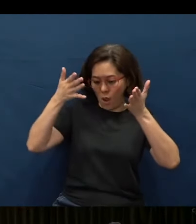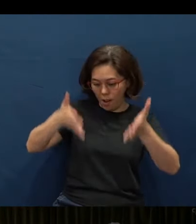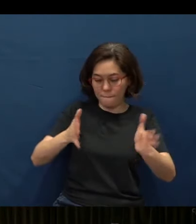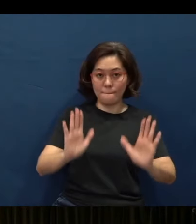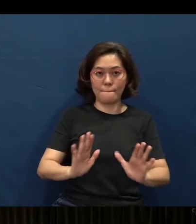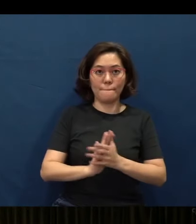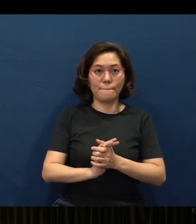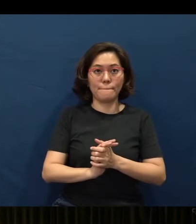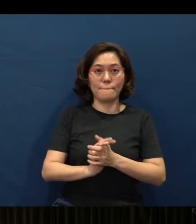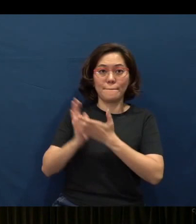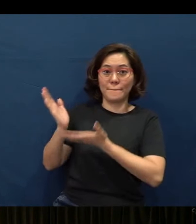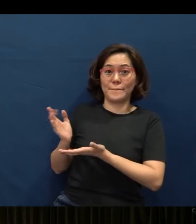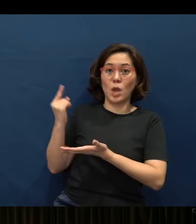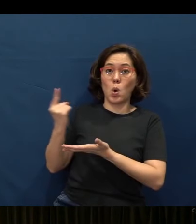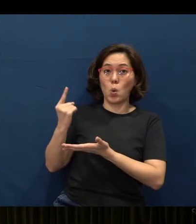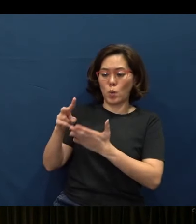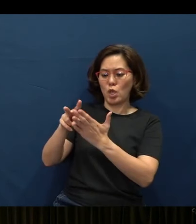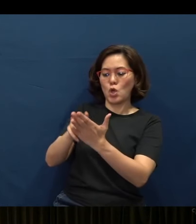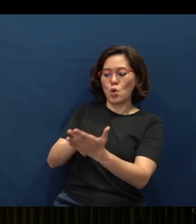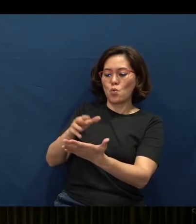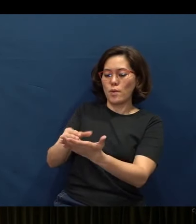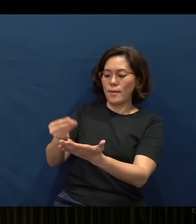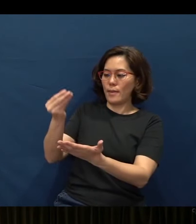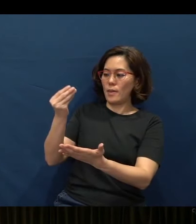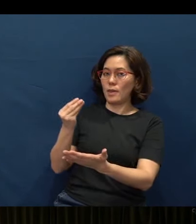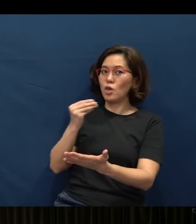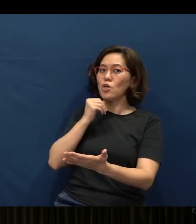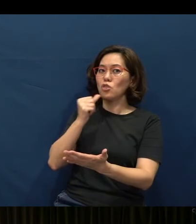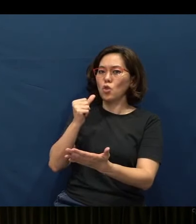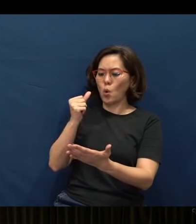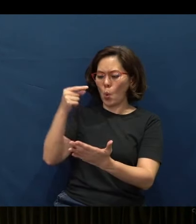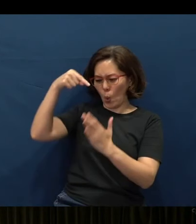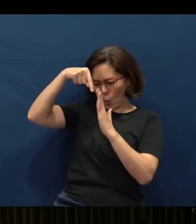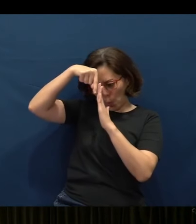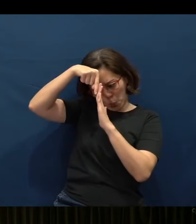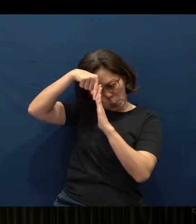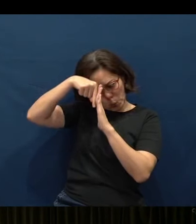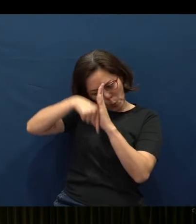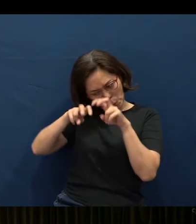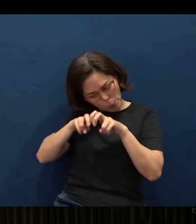And it’s this: “Always read out of the Bible, but never read into the Bible.”